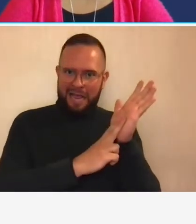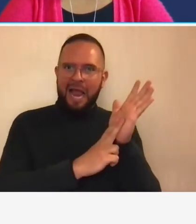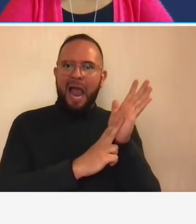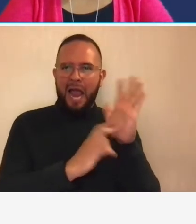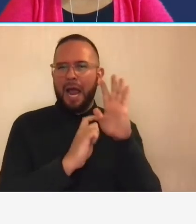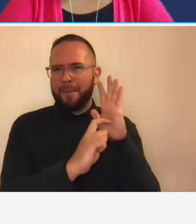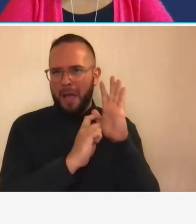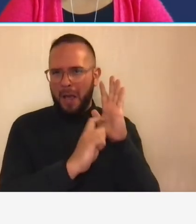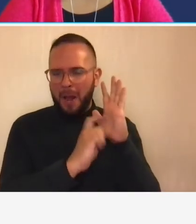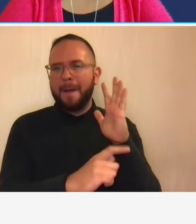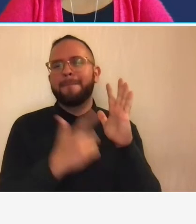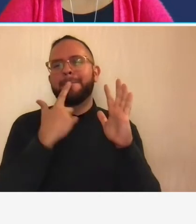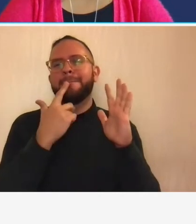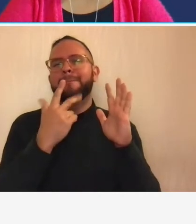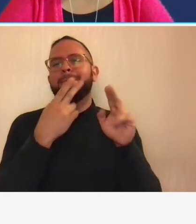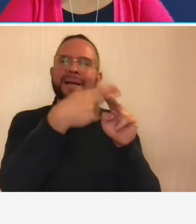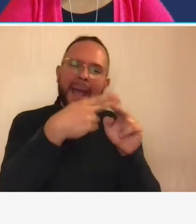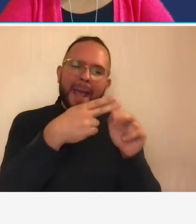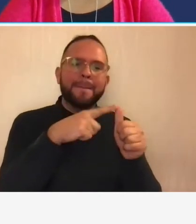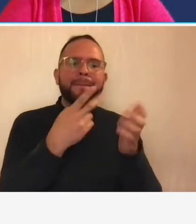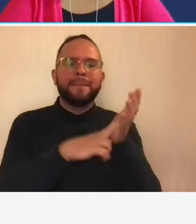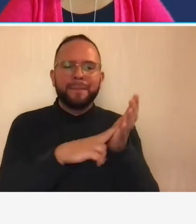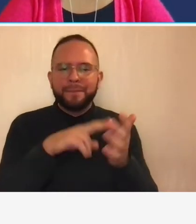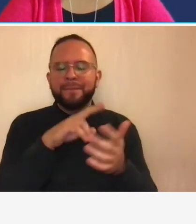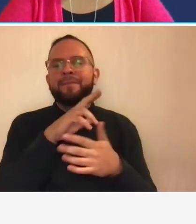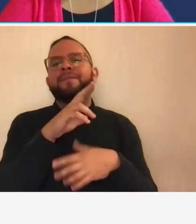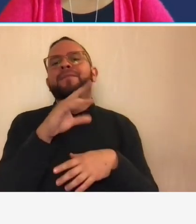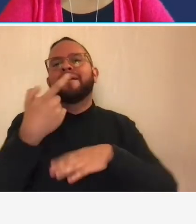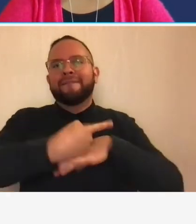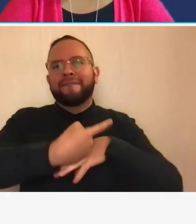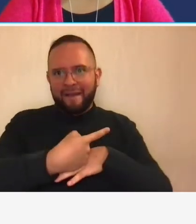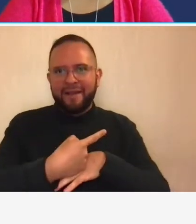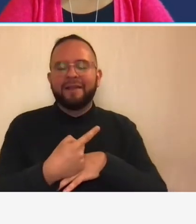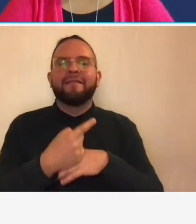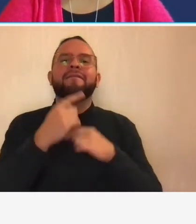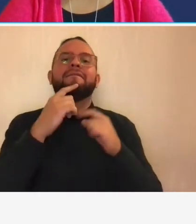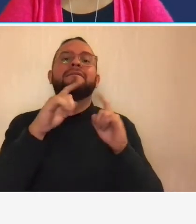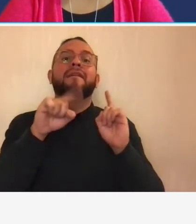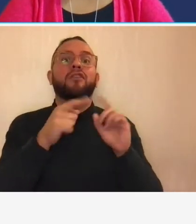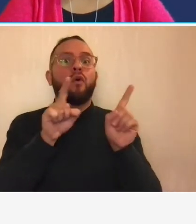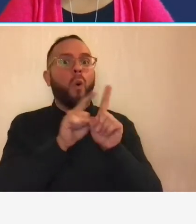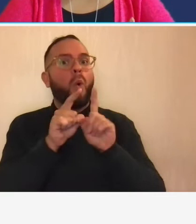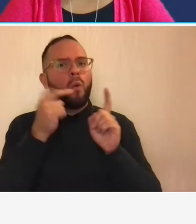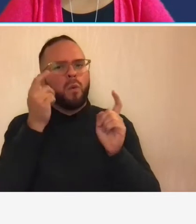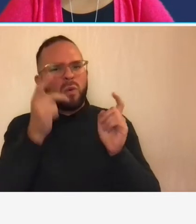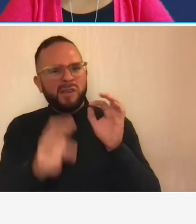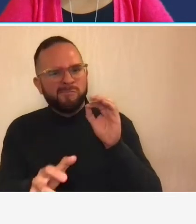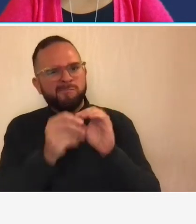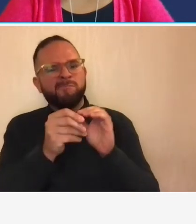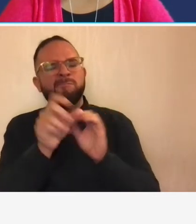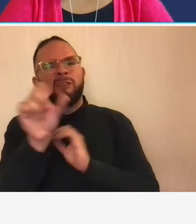to write his name and for it to be dated and then in addition to that we have a spot where we have